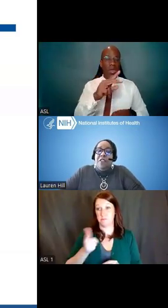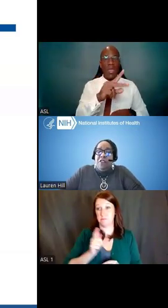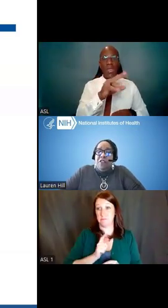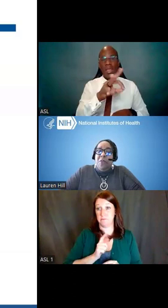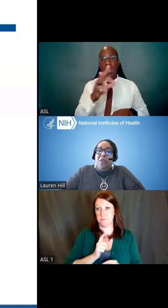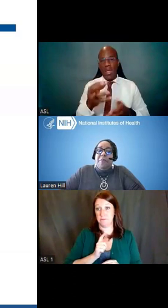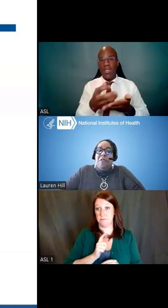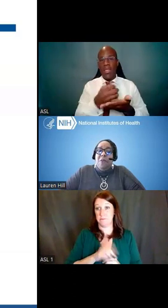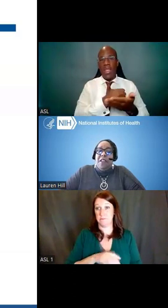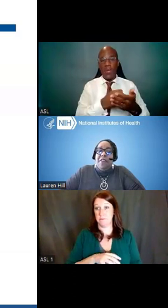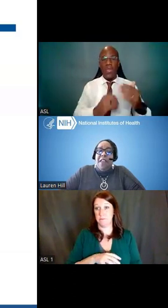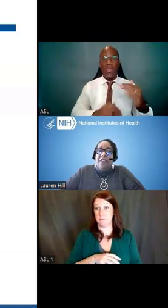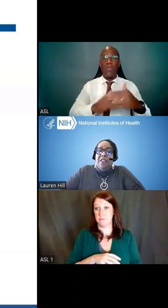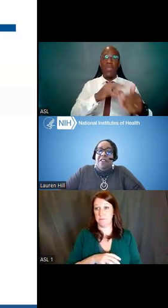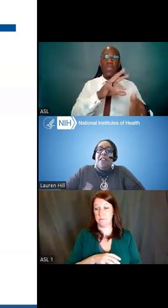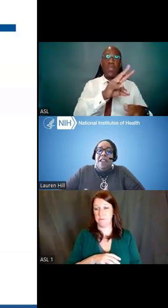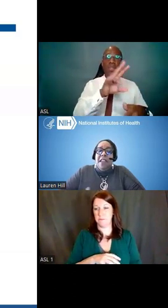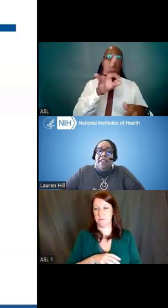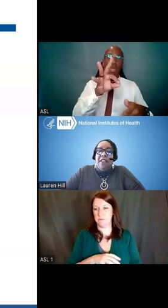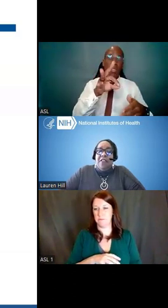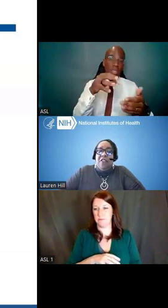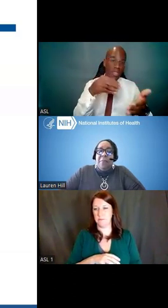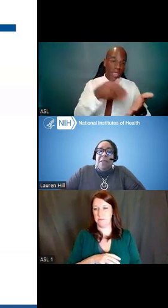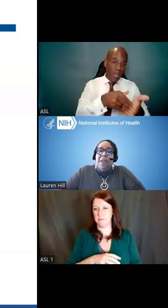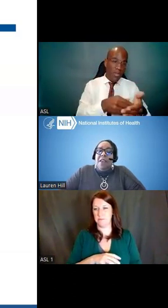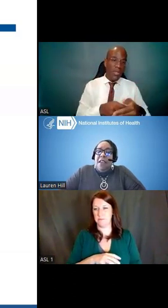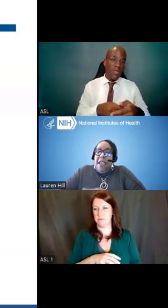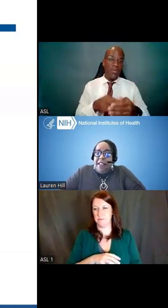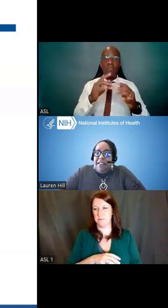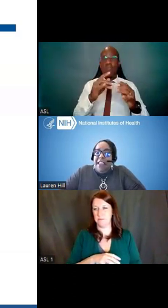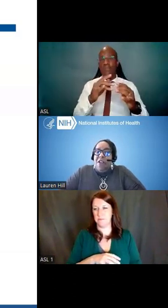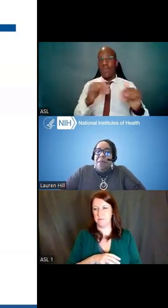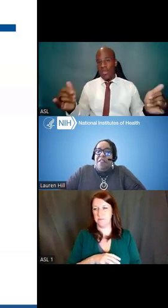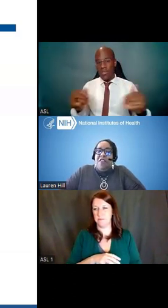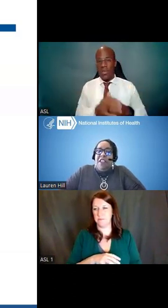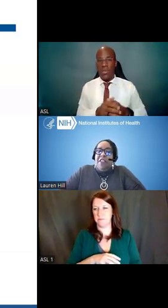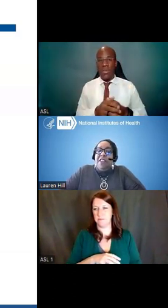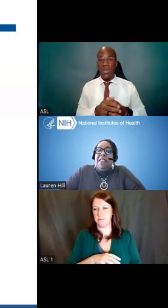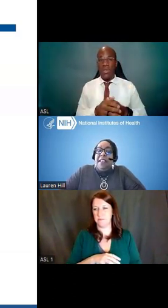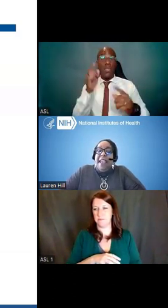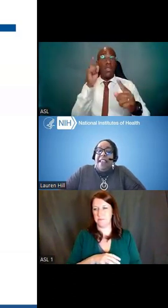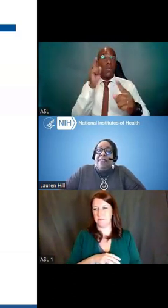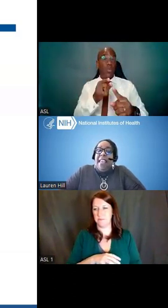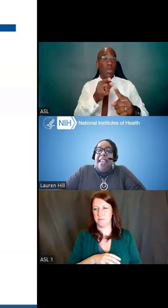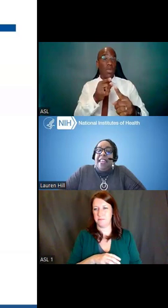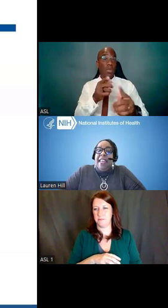research support up to $20,000, etcetera. And the take-home message here is that K's can